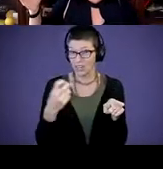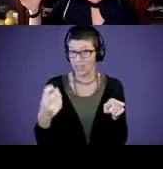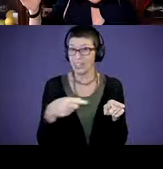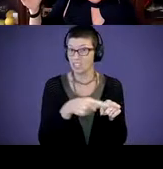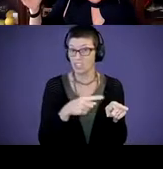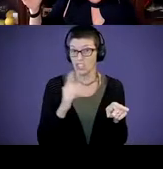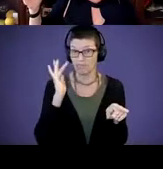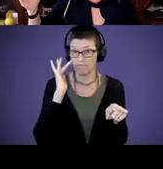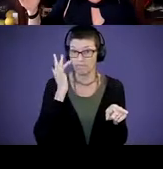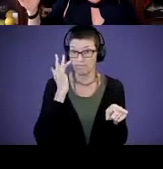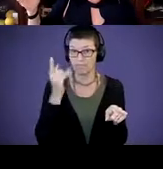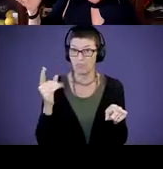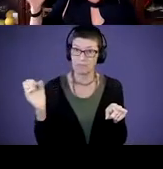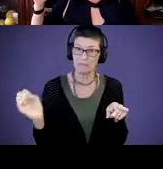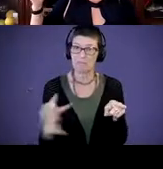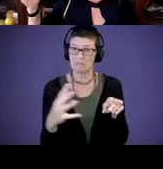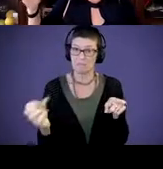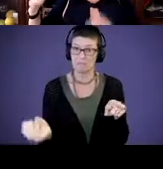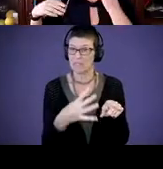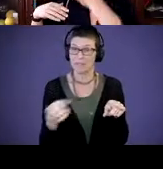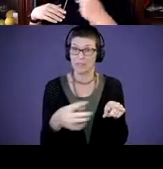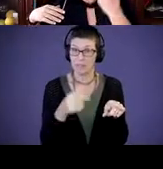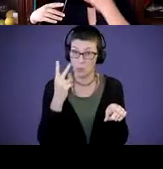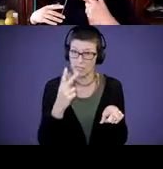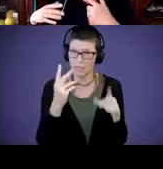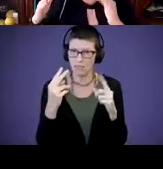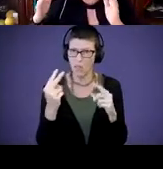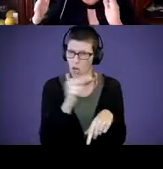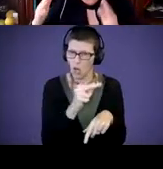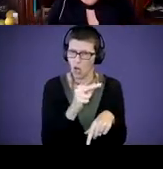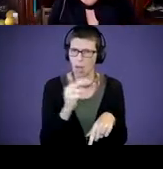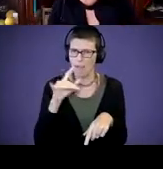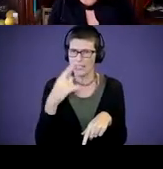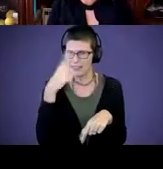fact that you keep splashing. See, she's angry. Look at Molly's face. She does not like that.”